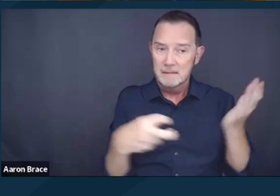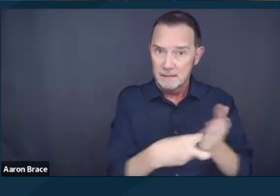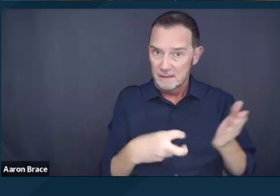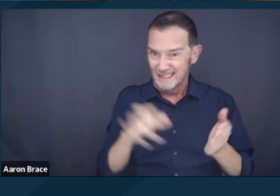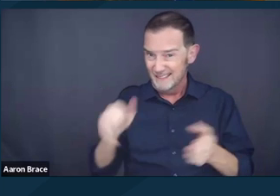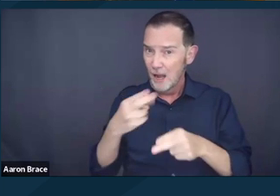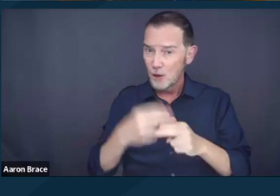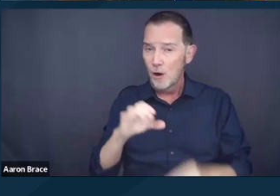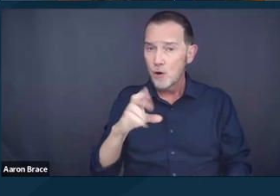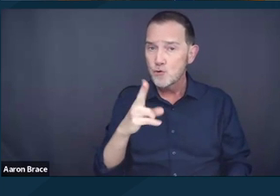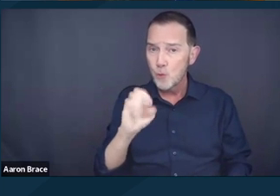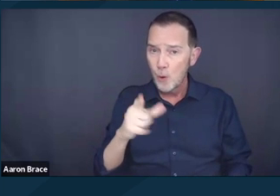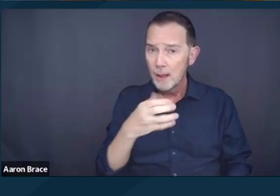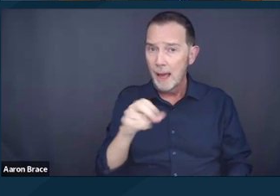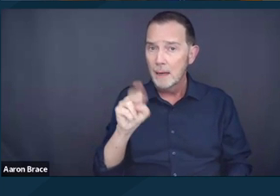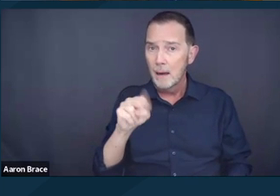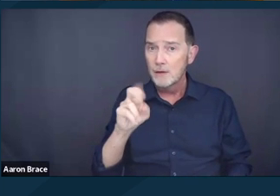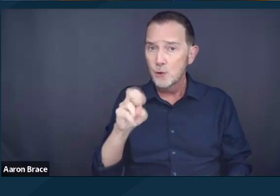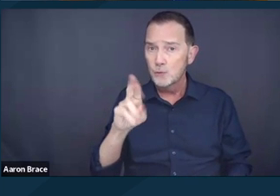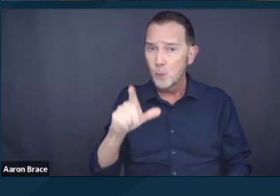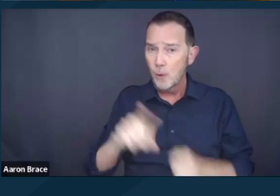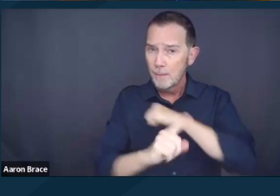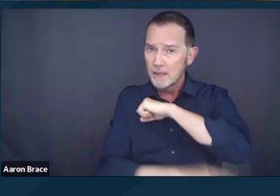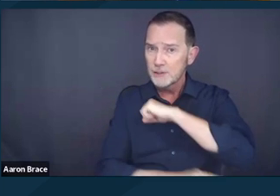when the Constitution came into creation.